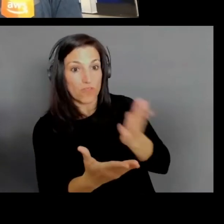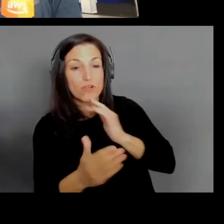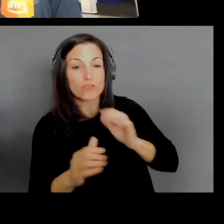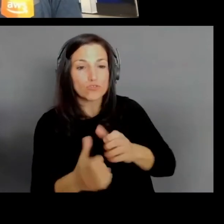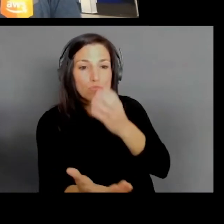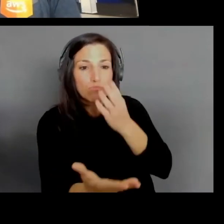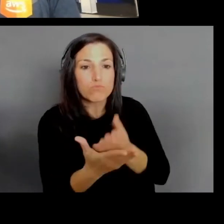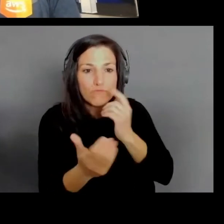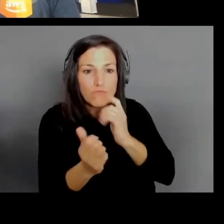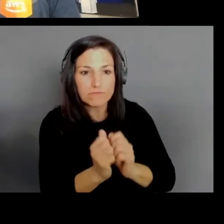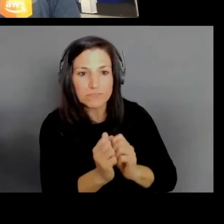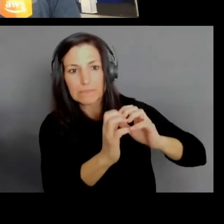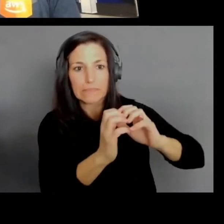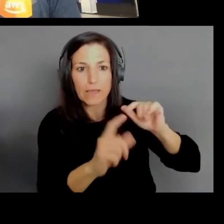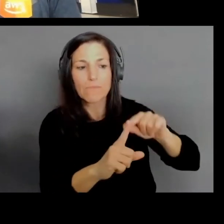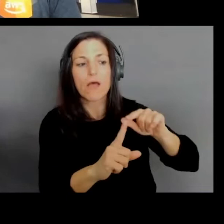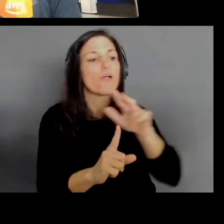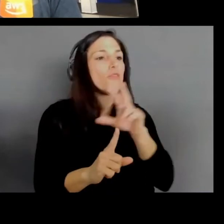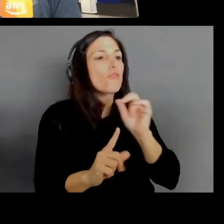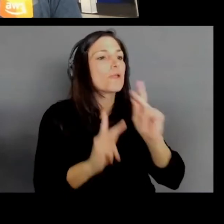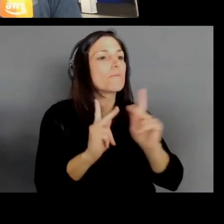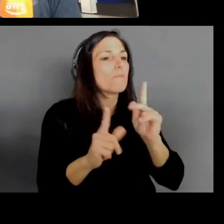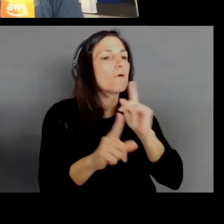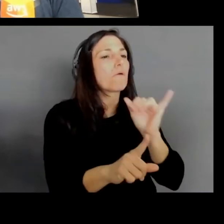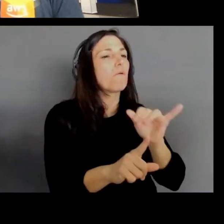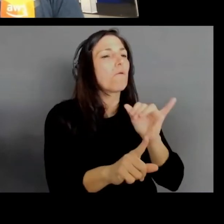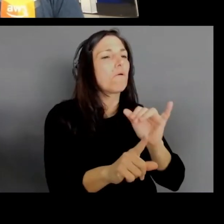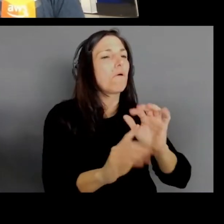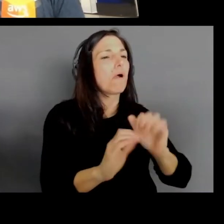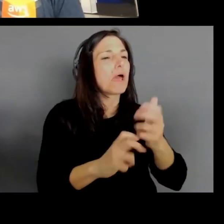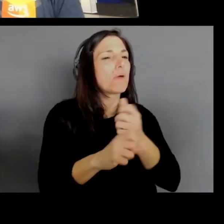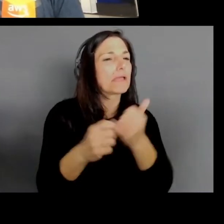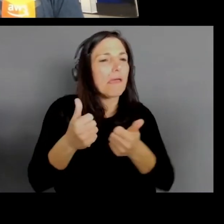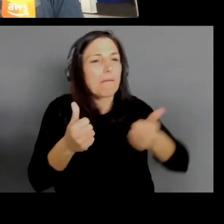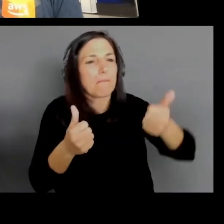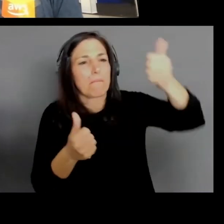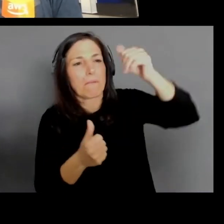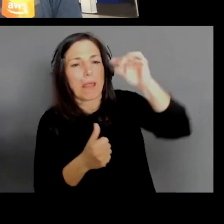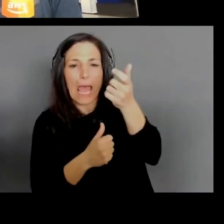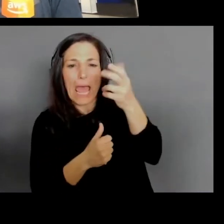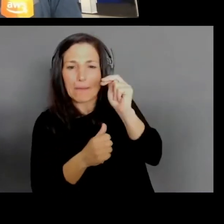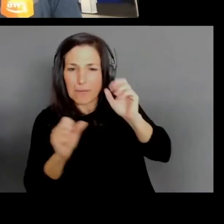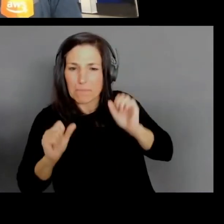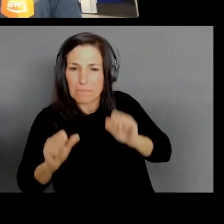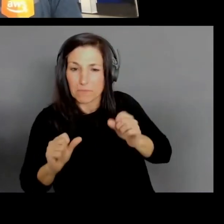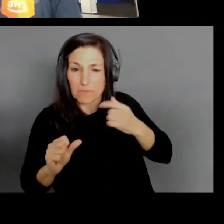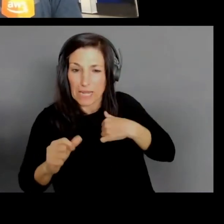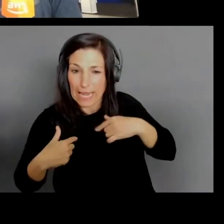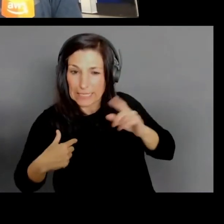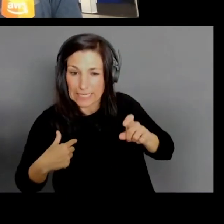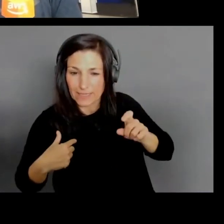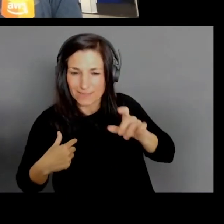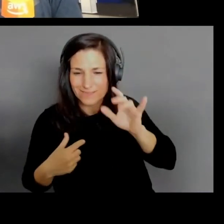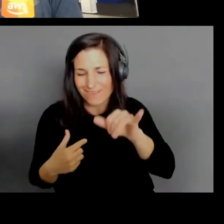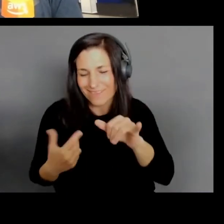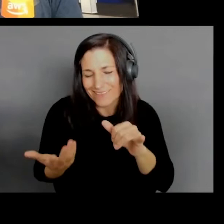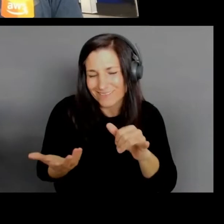how do I go get the administrative capabilities I need? So that's the thing. We'll show this later on, if we have time, maybe in some demo.